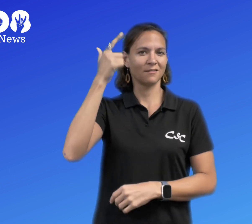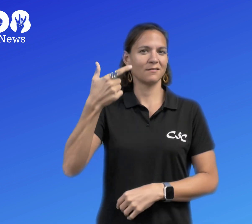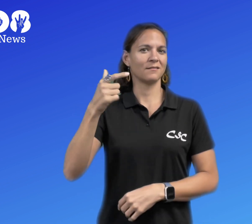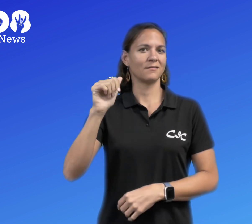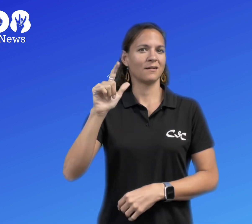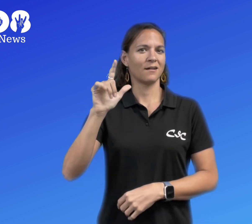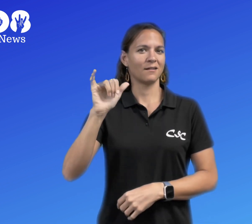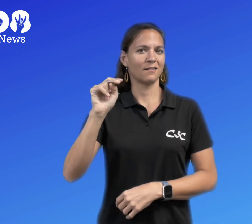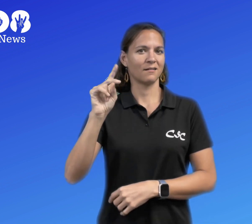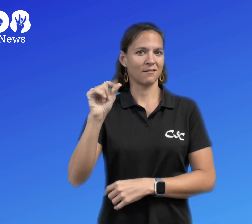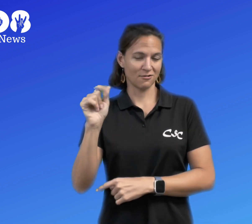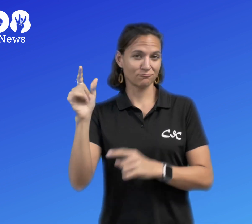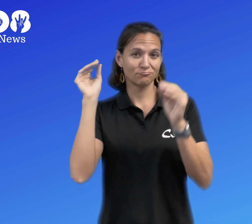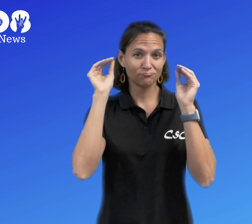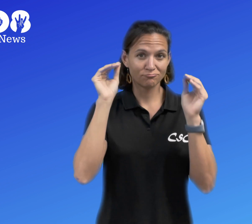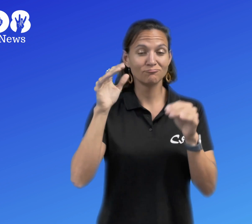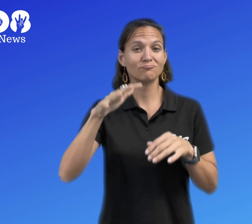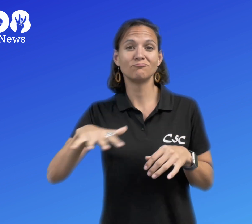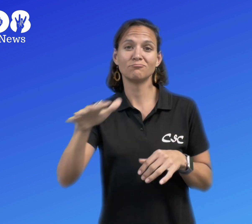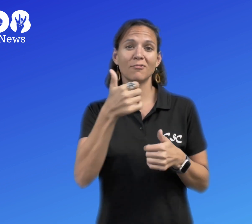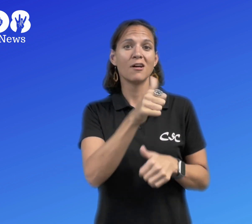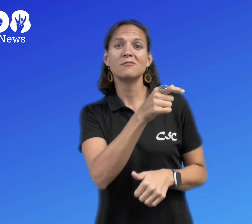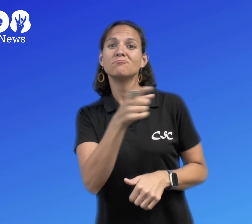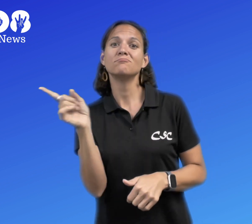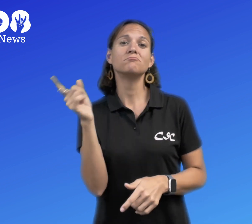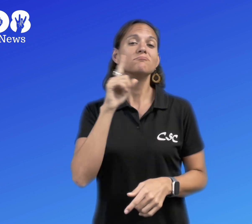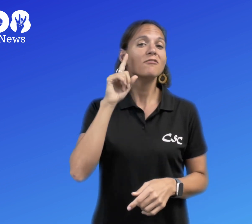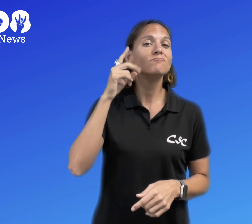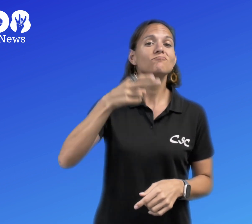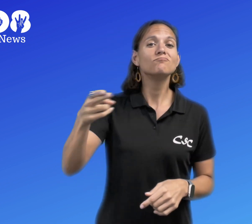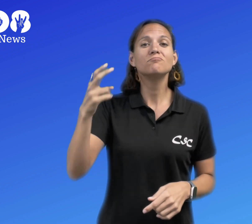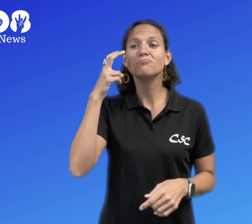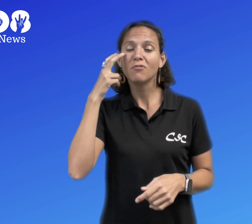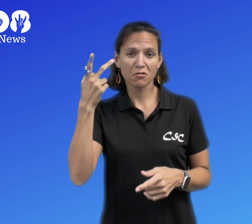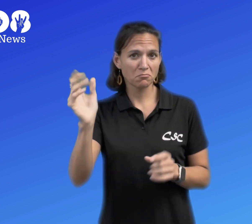Any who are deaf, hard of hearing or Deaf/blind are invited.